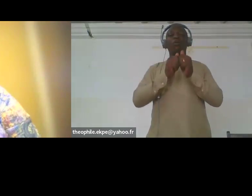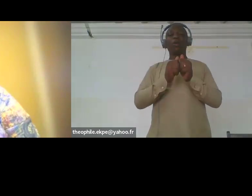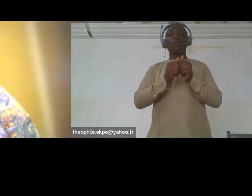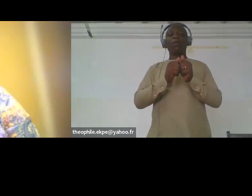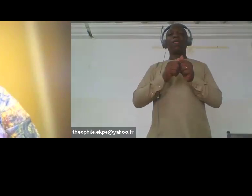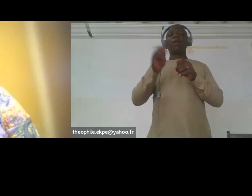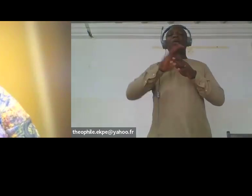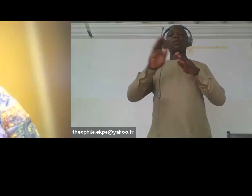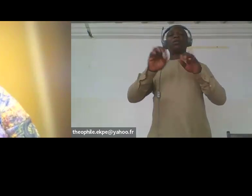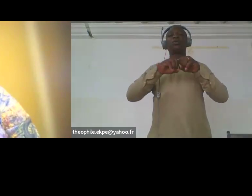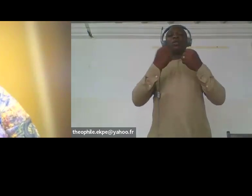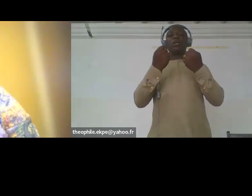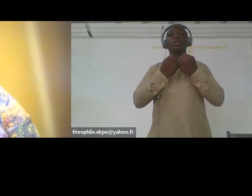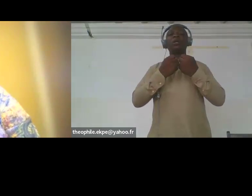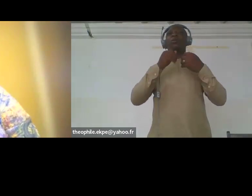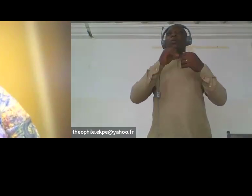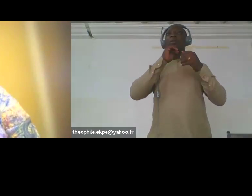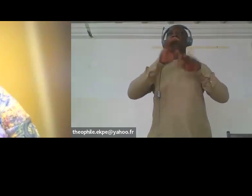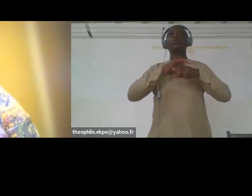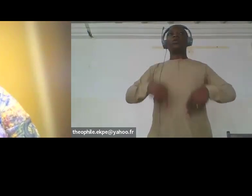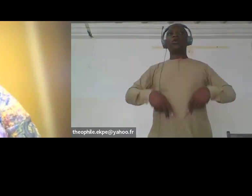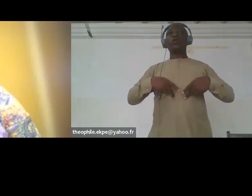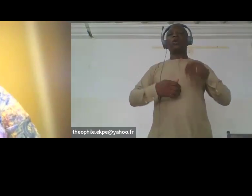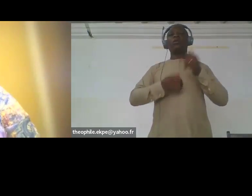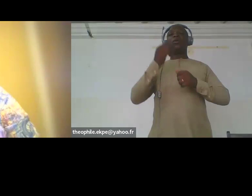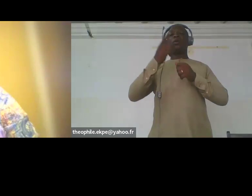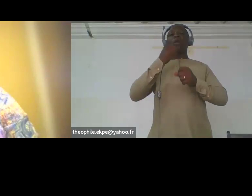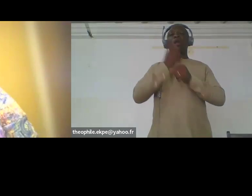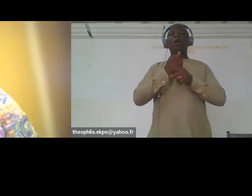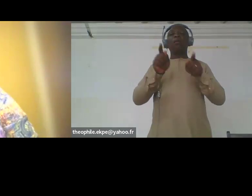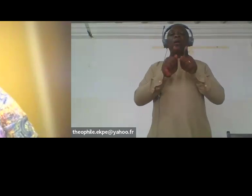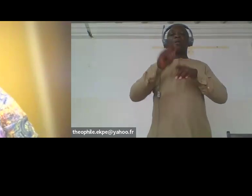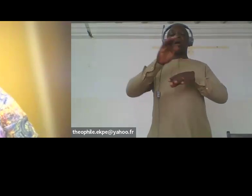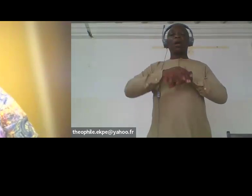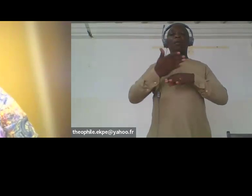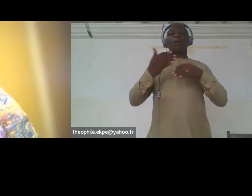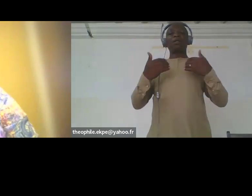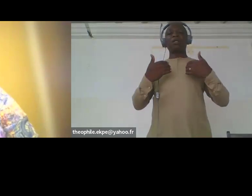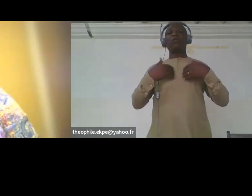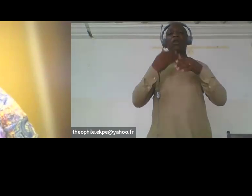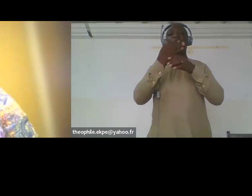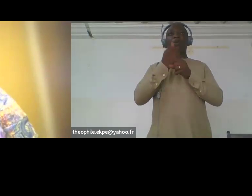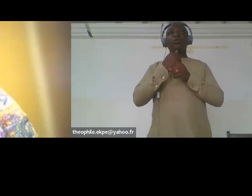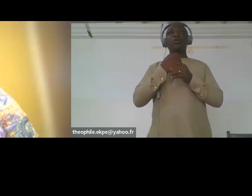survive beyond an year, even after receiving grants to boost their businesses. Thank you.